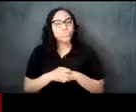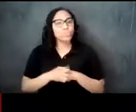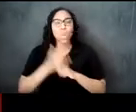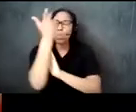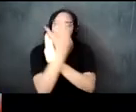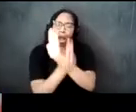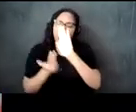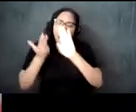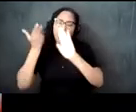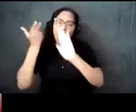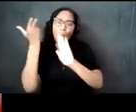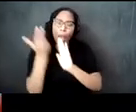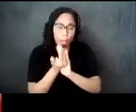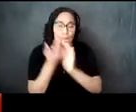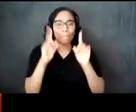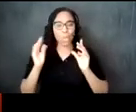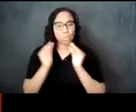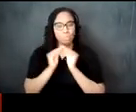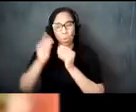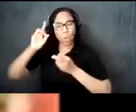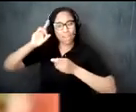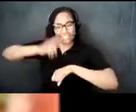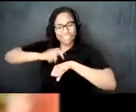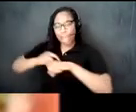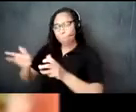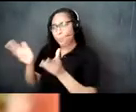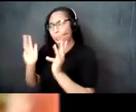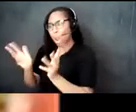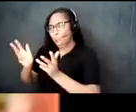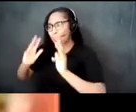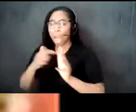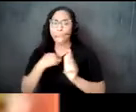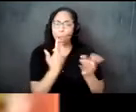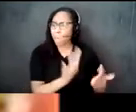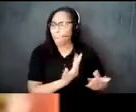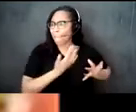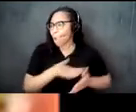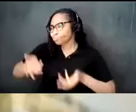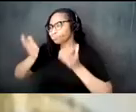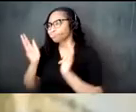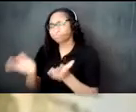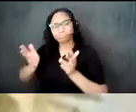that allows for more time for friends and family to talk and catch up it consists of black tea